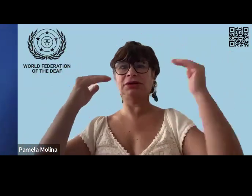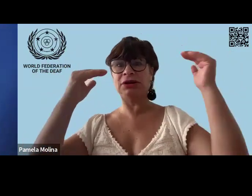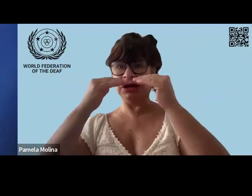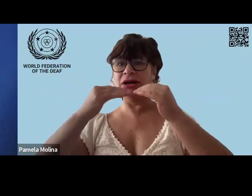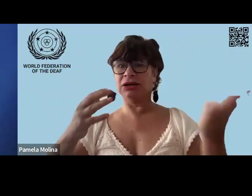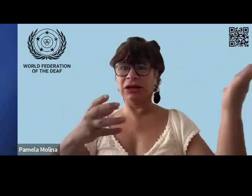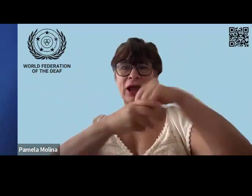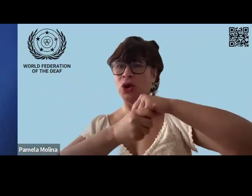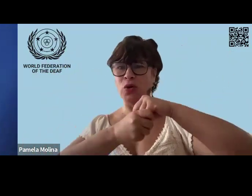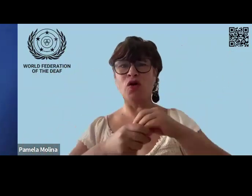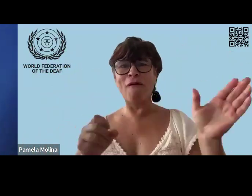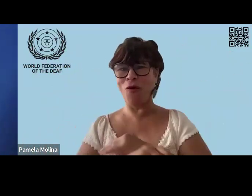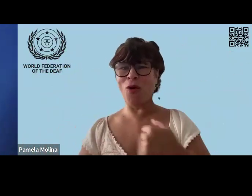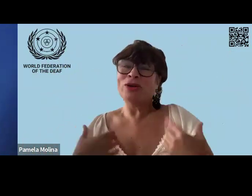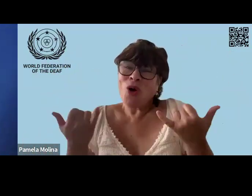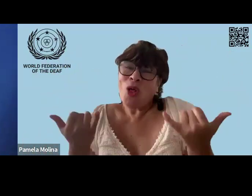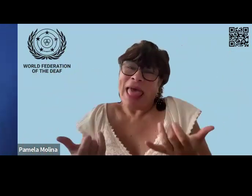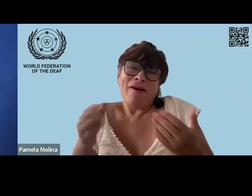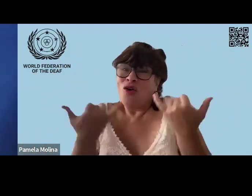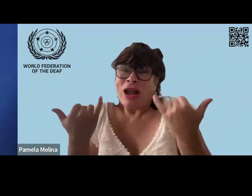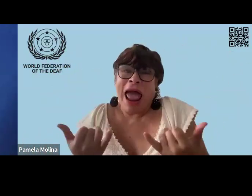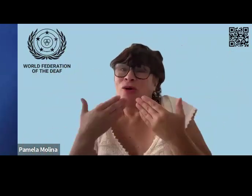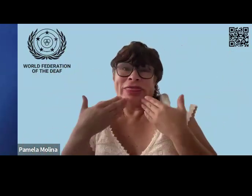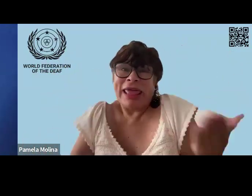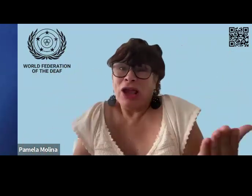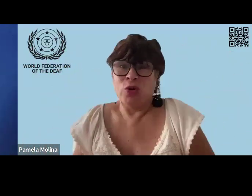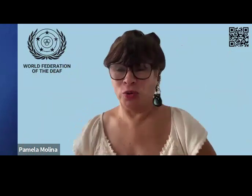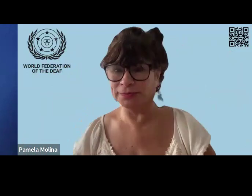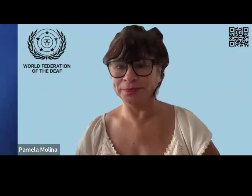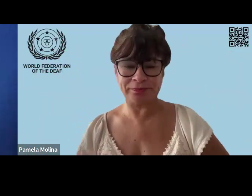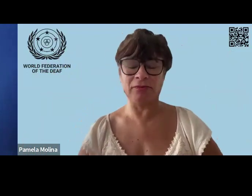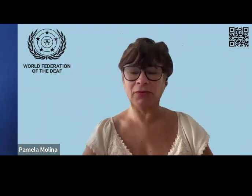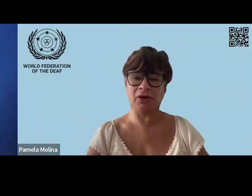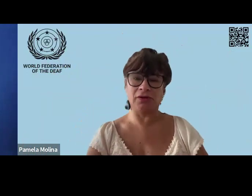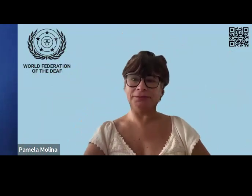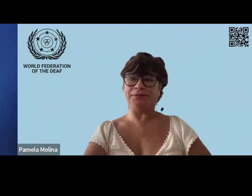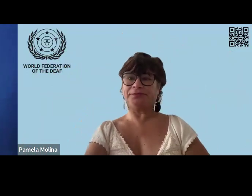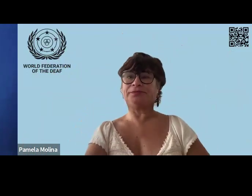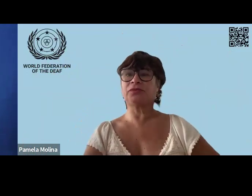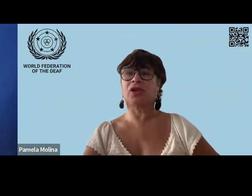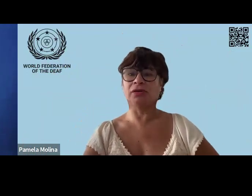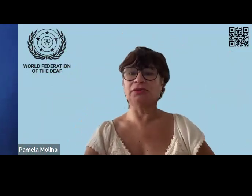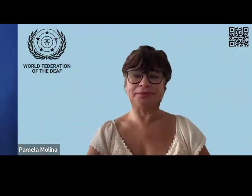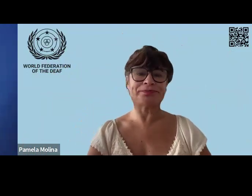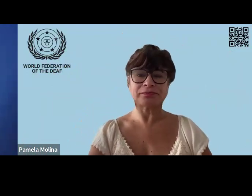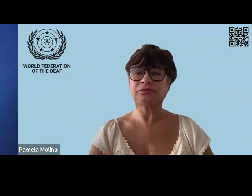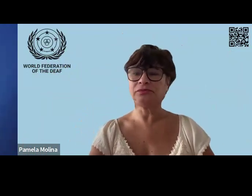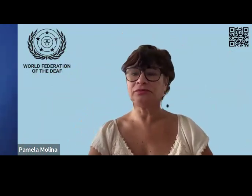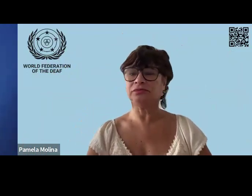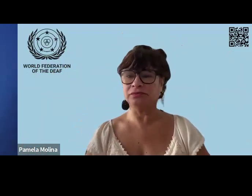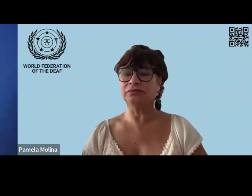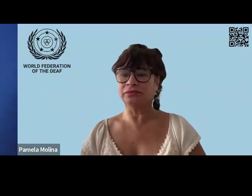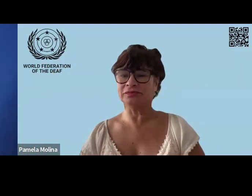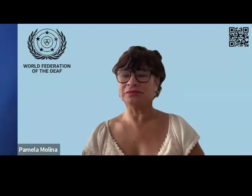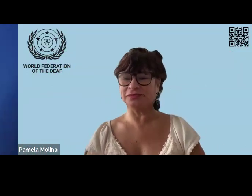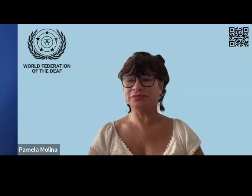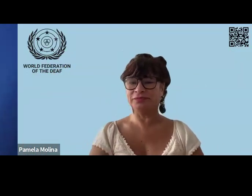I think at this point we're not quite there yet, and so I think for now, we just really want to make sure that there is justice around the world, especially for deaf women.